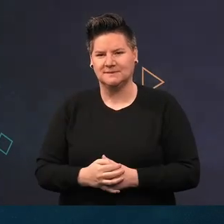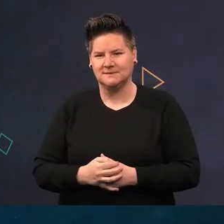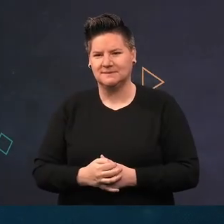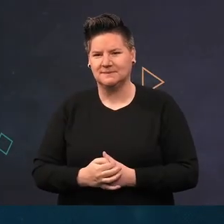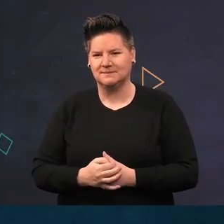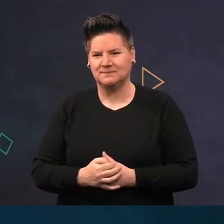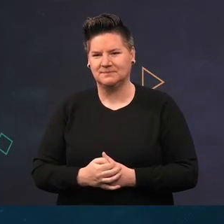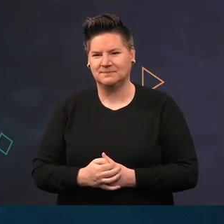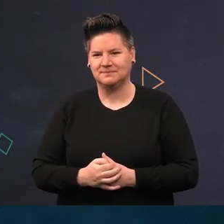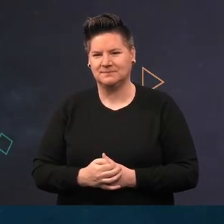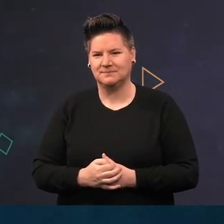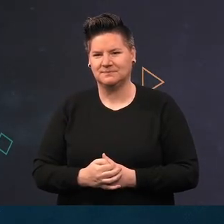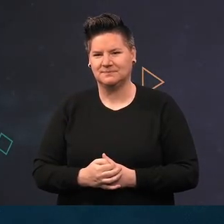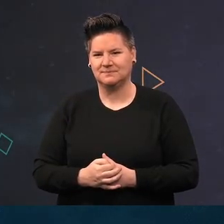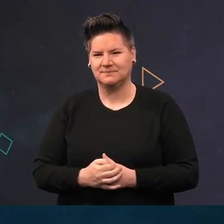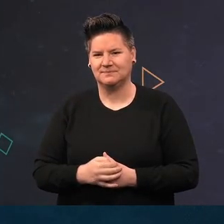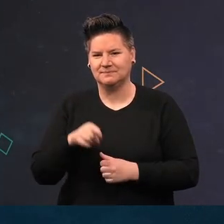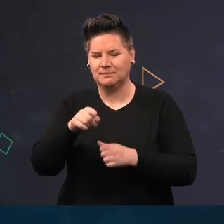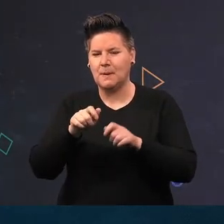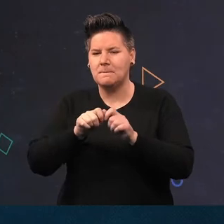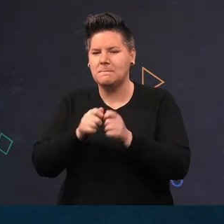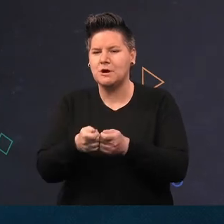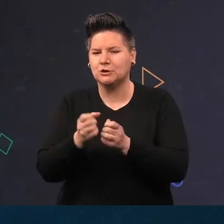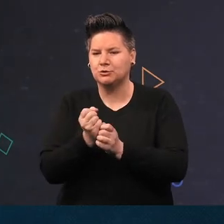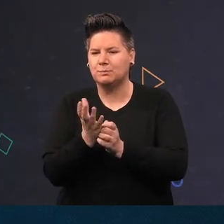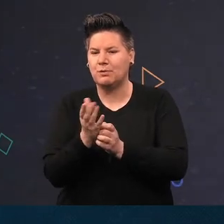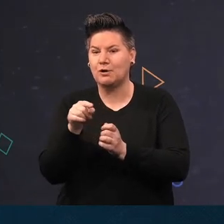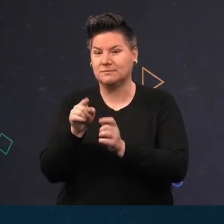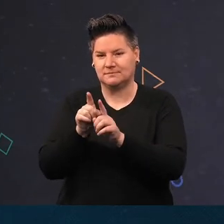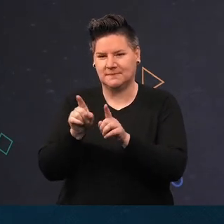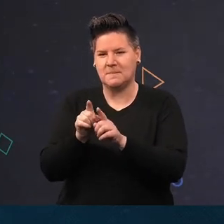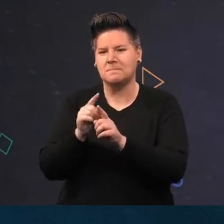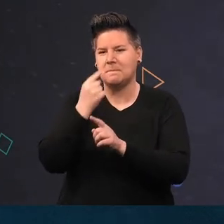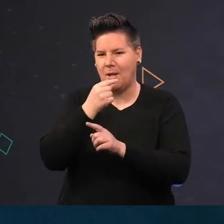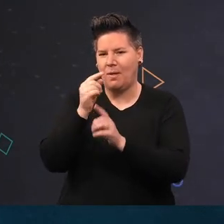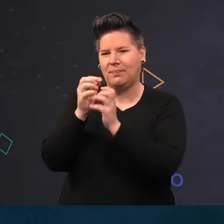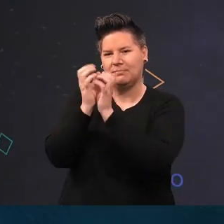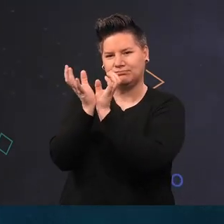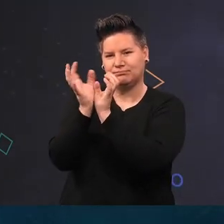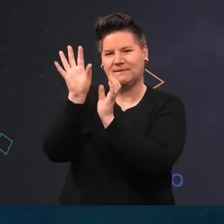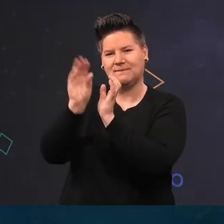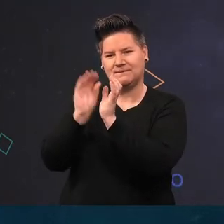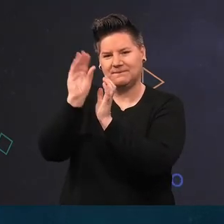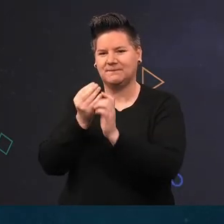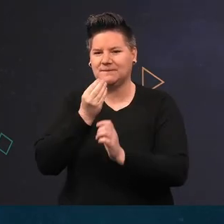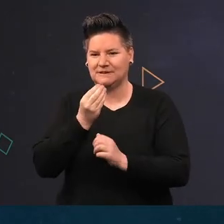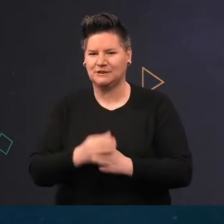using its tentacles to pass it down to its central mouth. A Purse Sponge, also a filter feeder